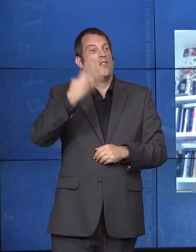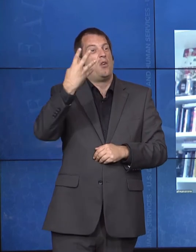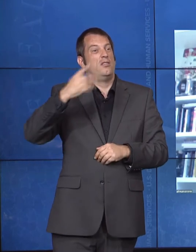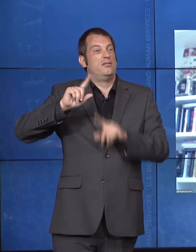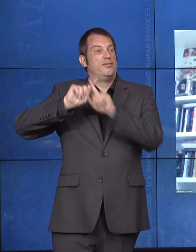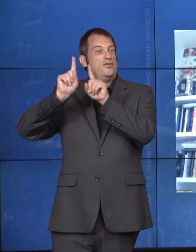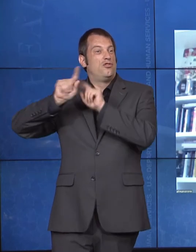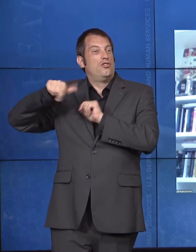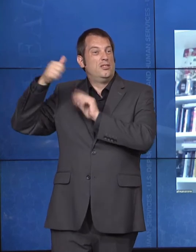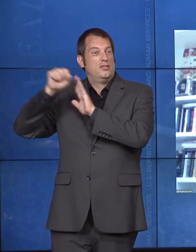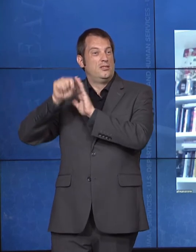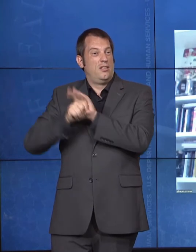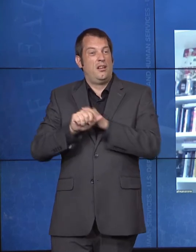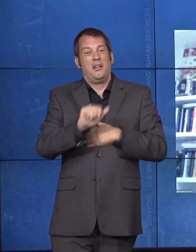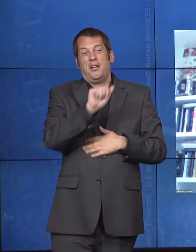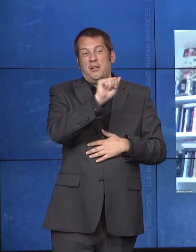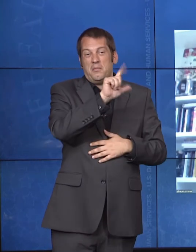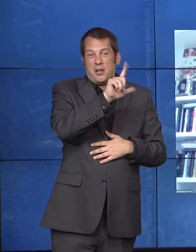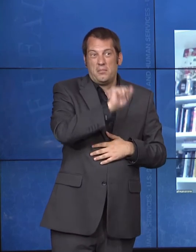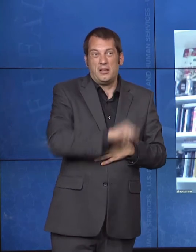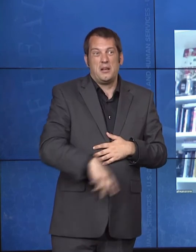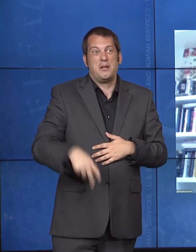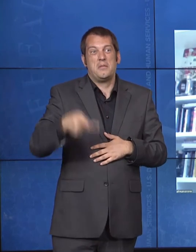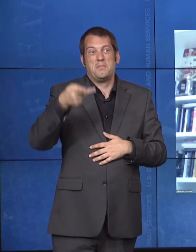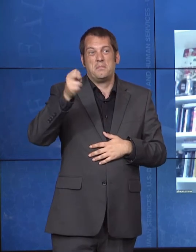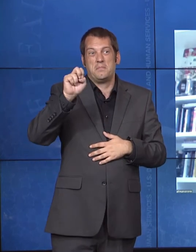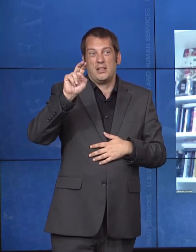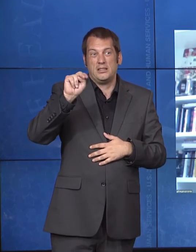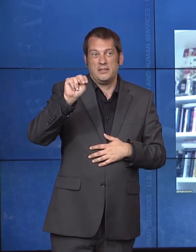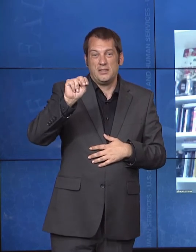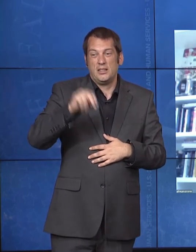Tennessee, Connecticut. And we just reached a resolution with the state of Utah, and their